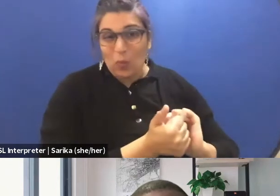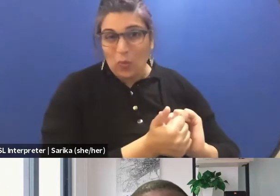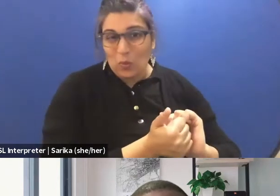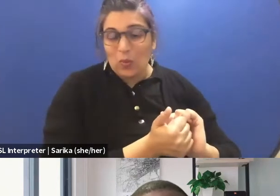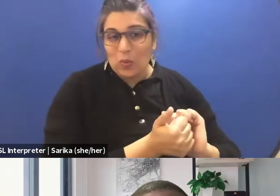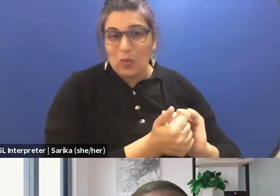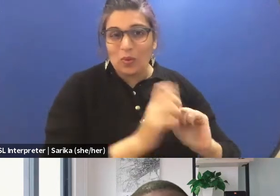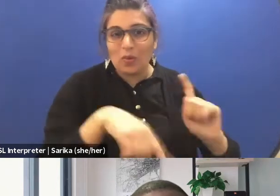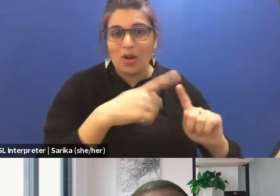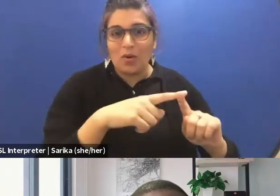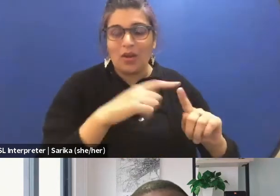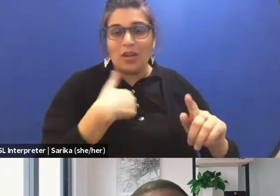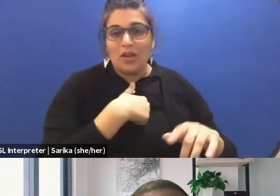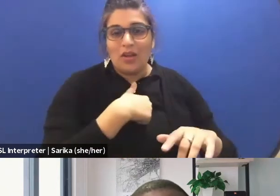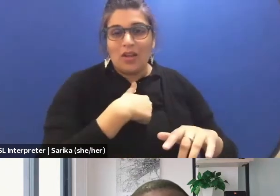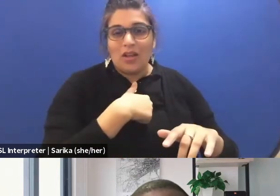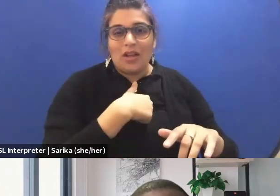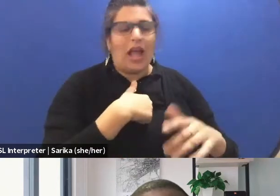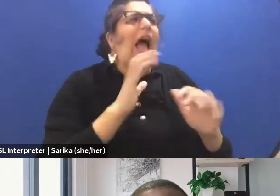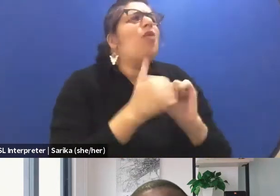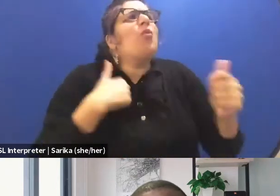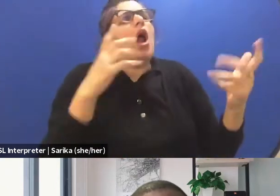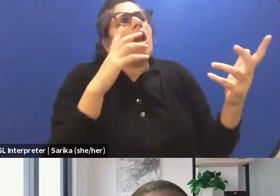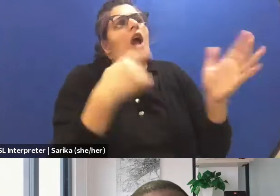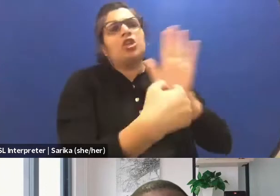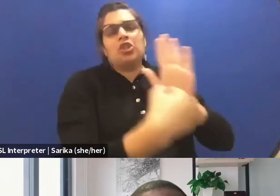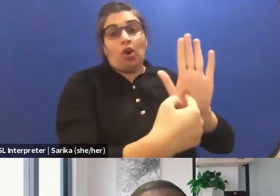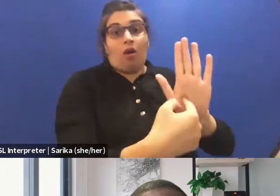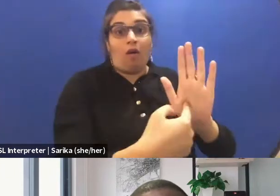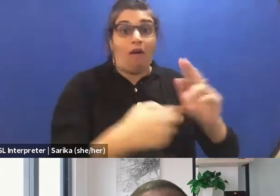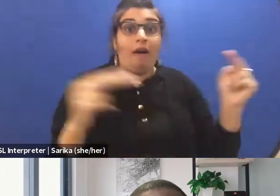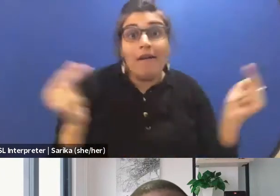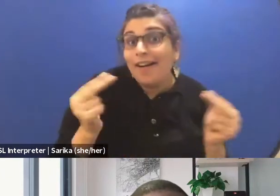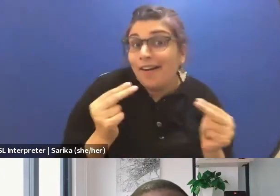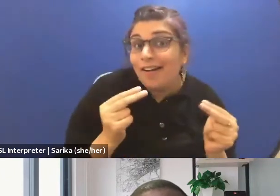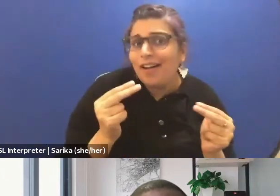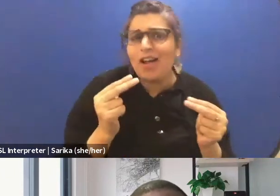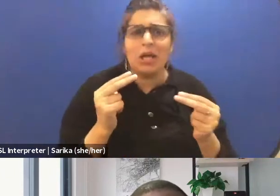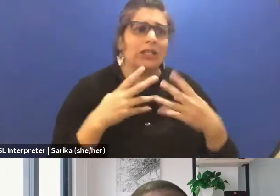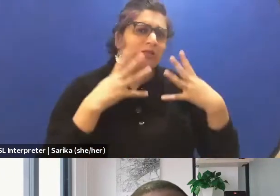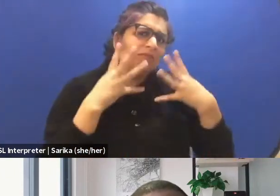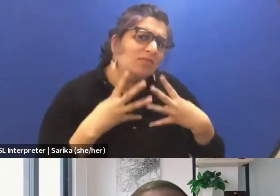Would you say it's comically or tragically, what should it be?